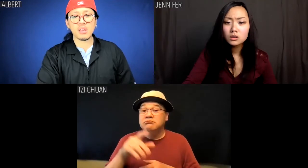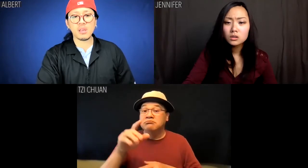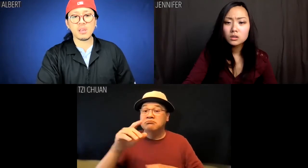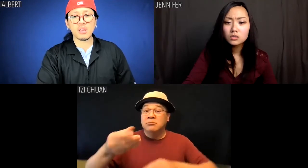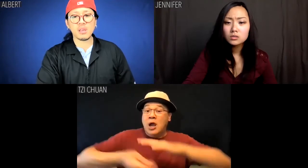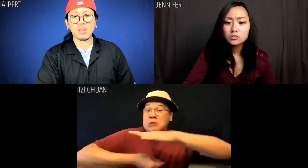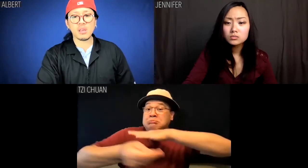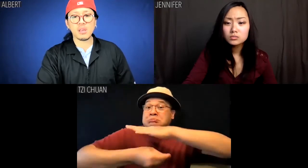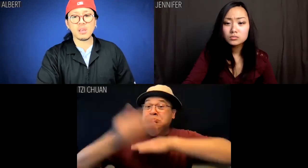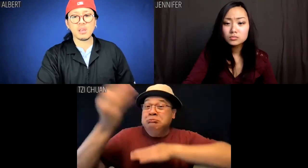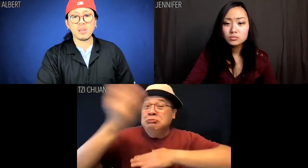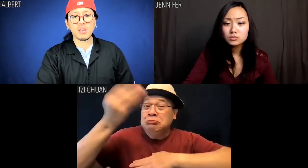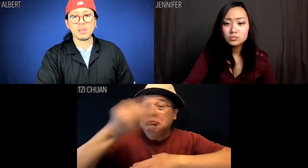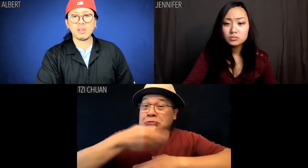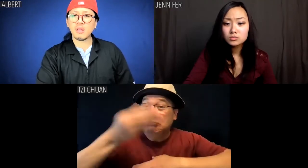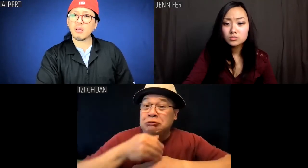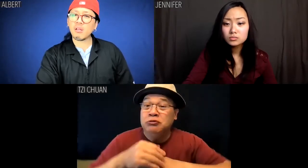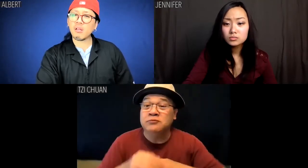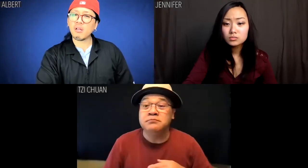We can lift a lot of red tape.